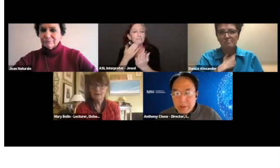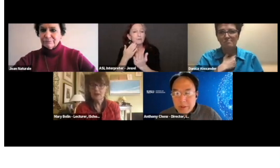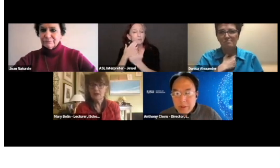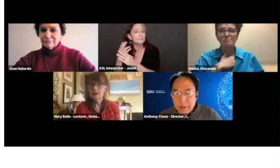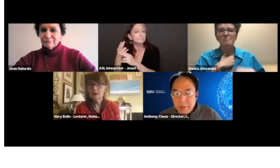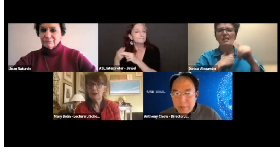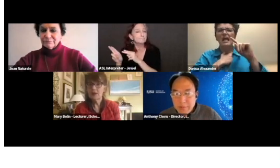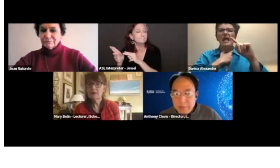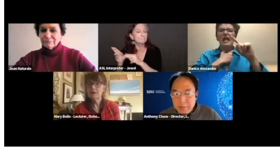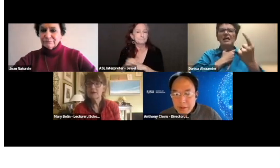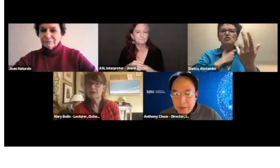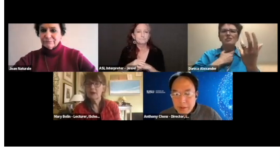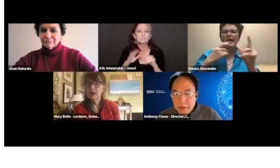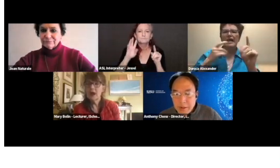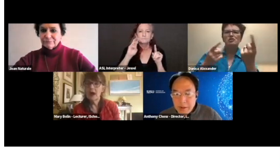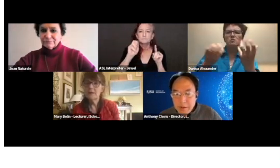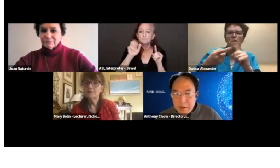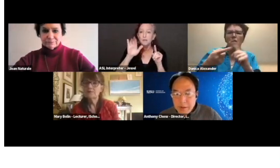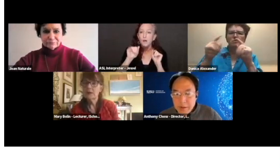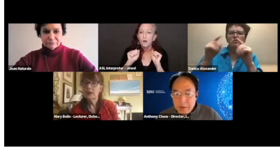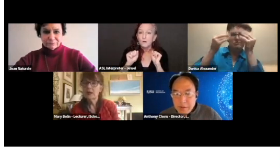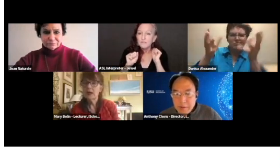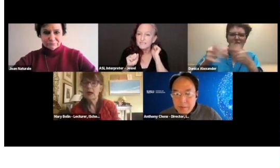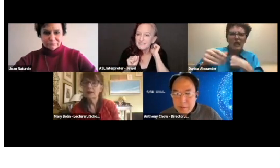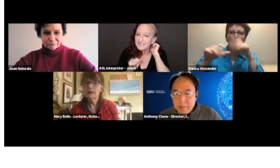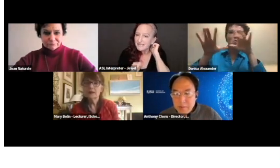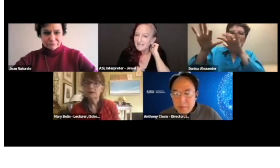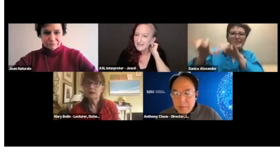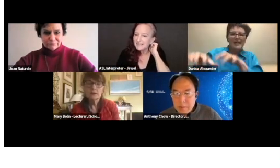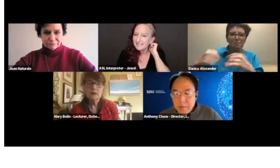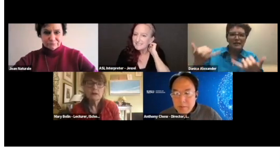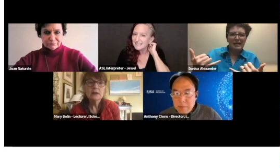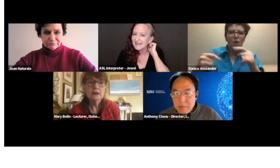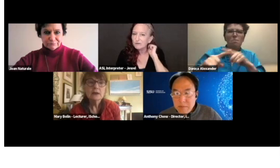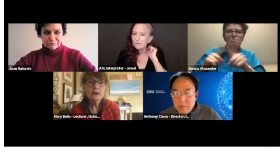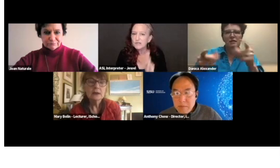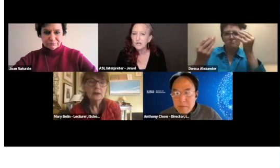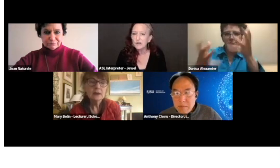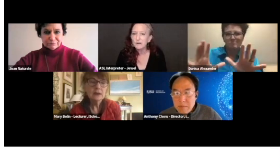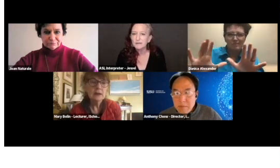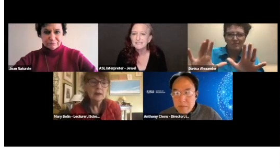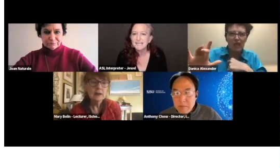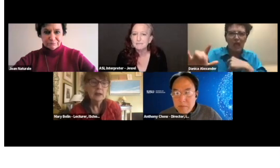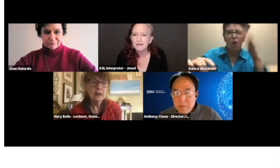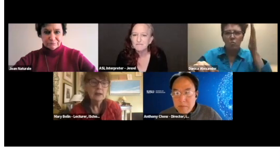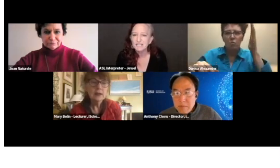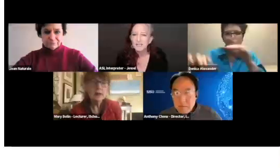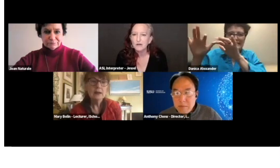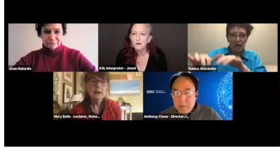This is Danica, I'd like to let everyone know I'm going to take my video.